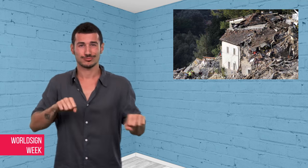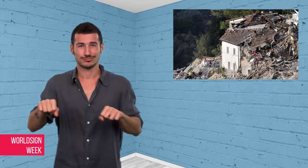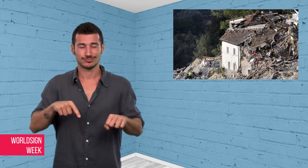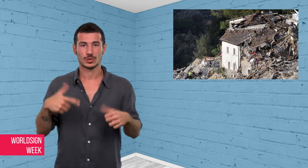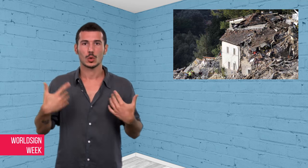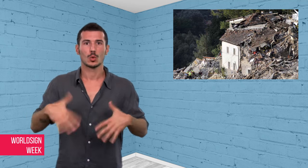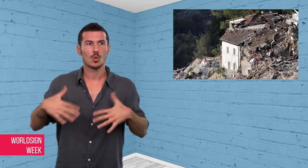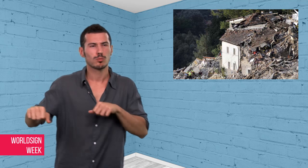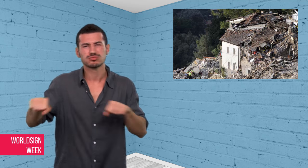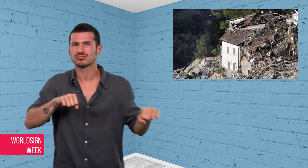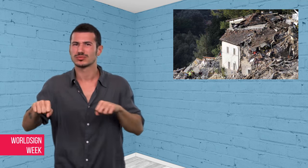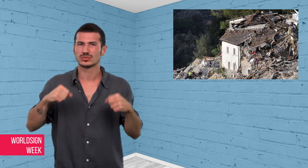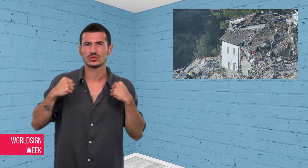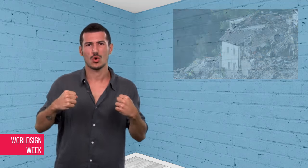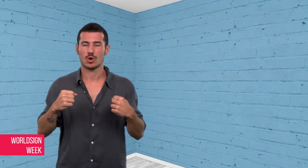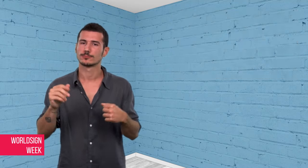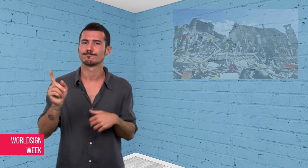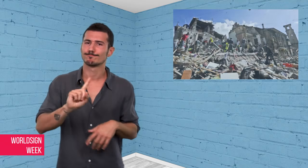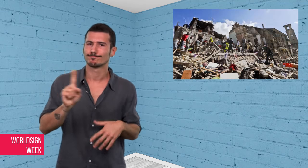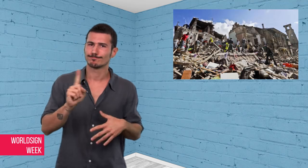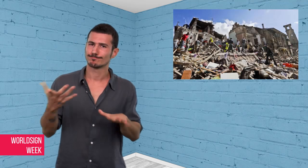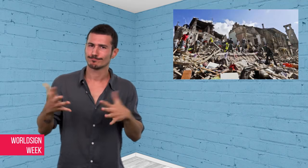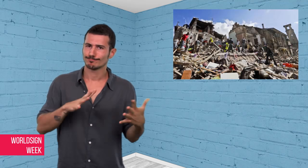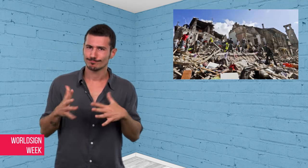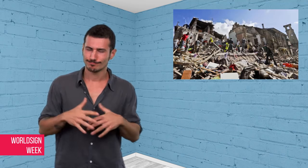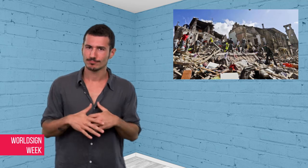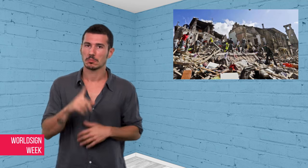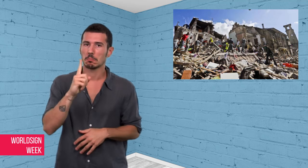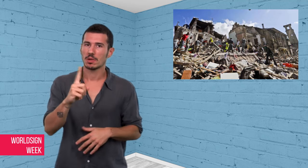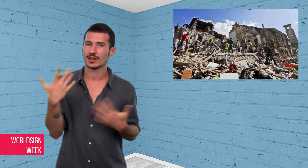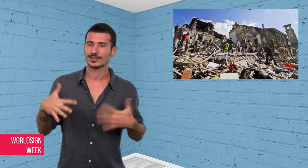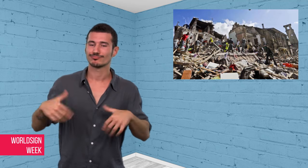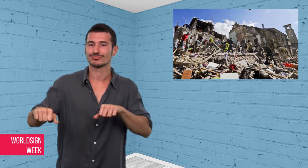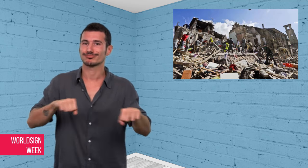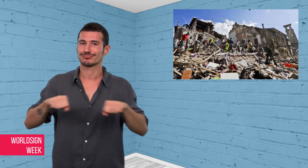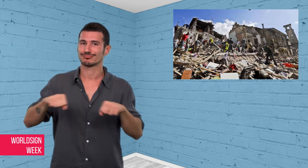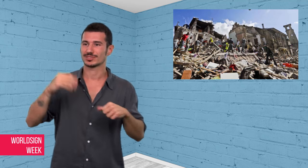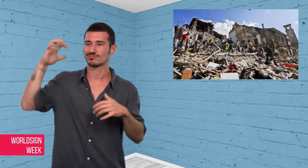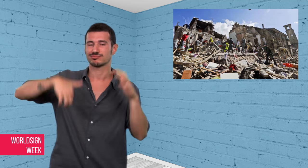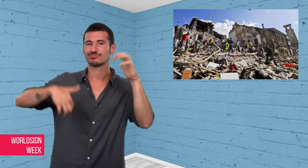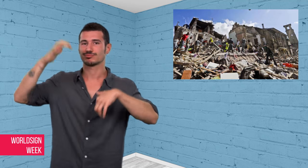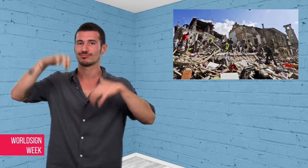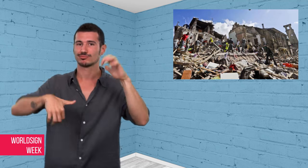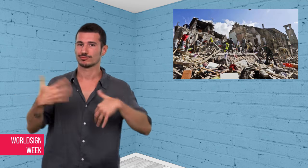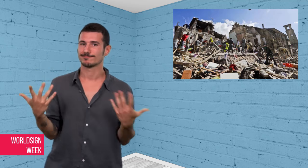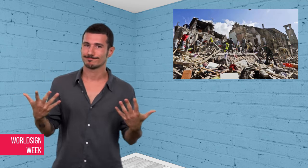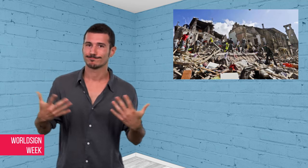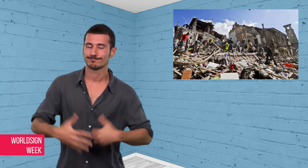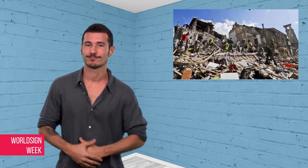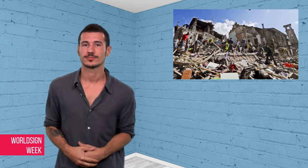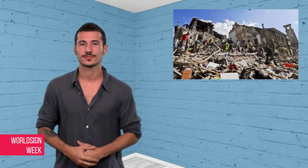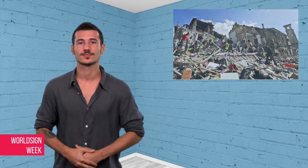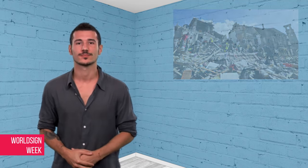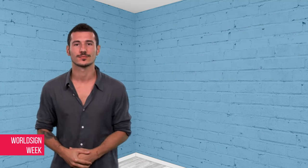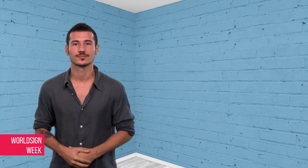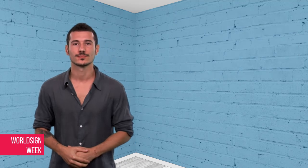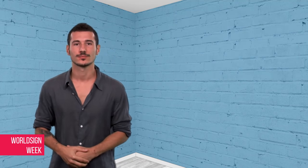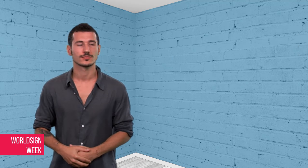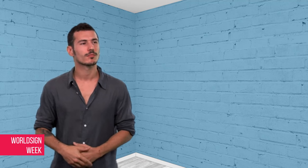It wasn’t the most strongest earthquake or very serious but it still was devastating.